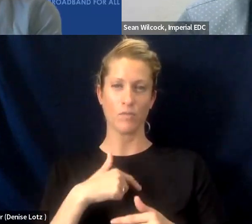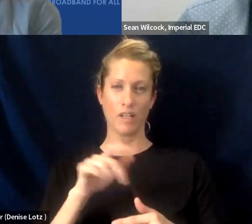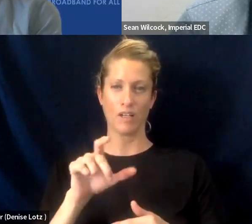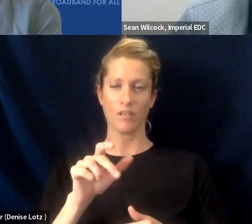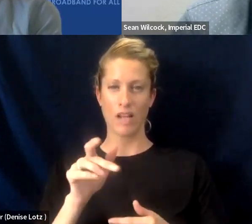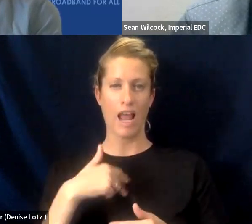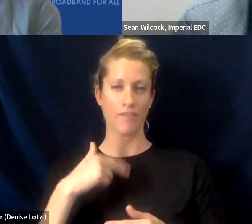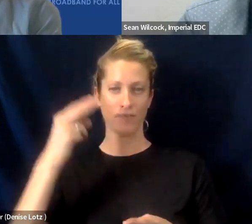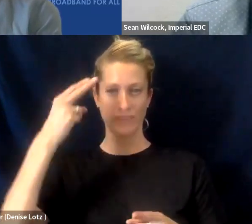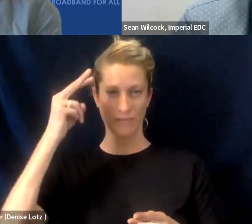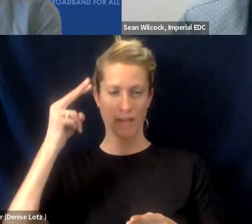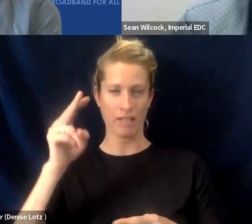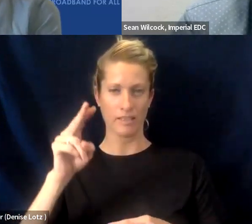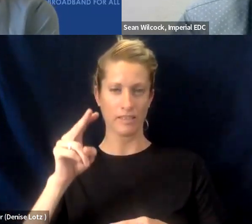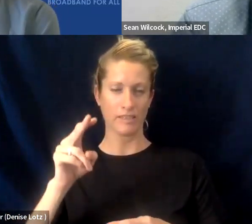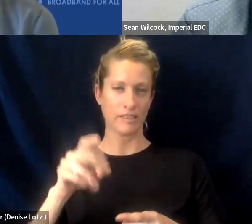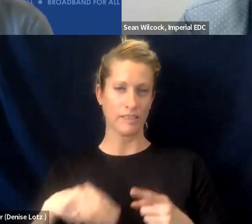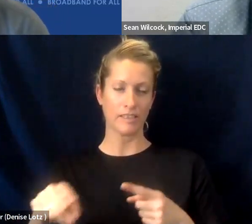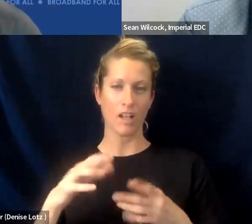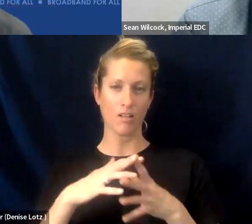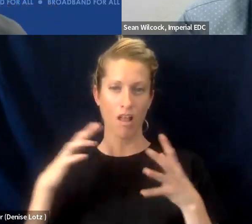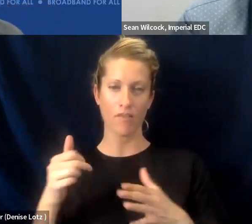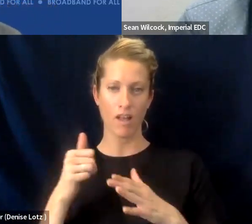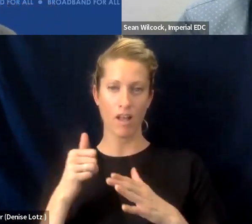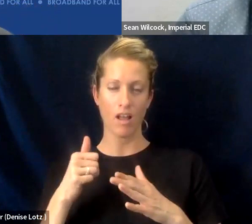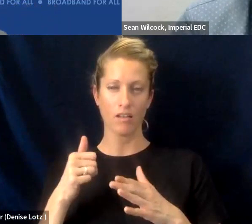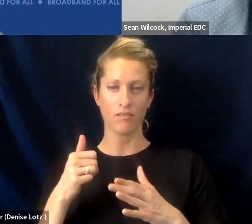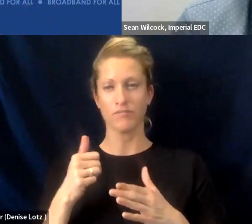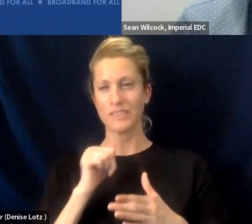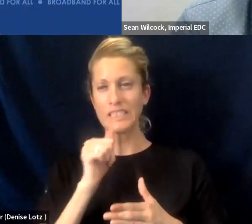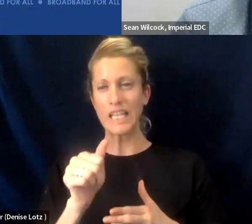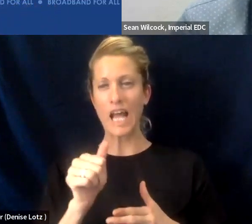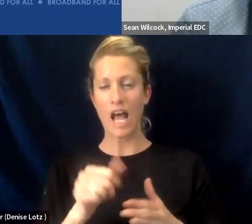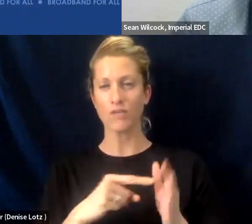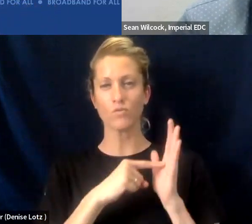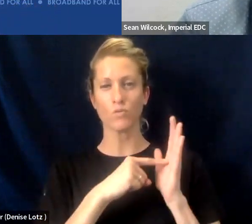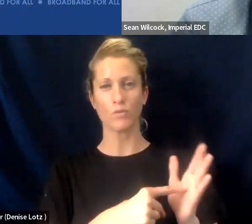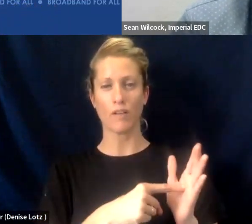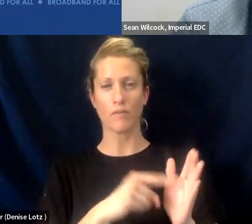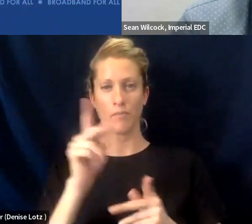So you have a lot of under unrepresented folks here as well as the businesses.